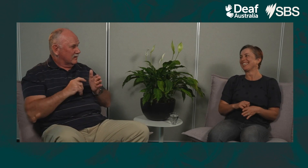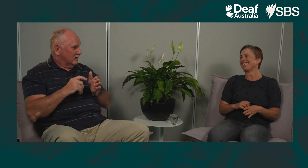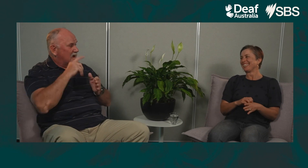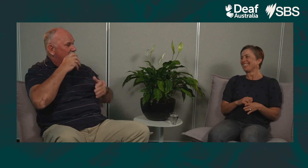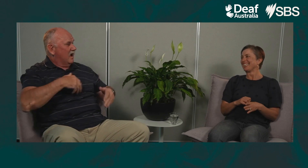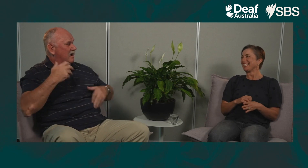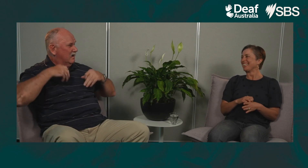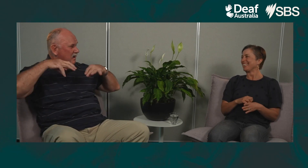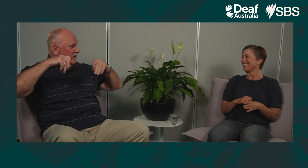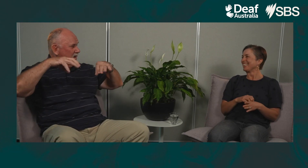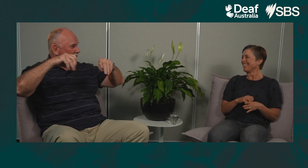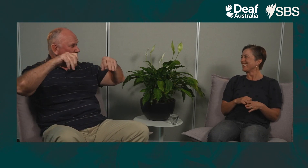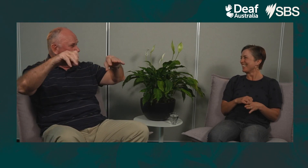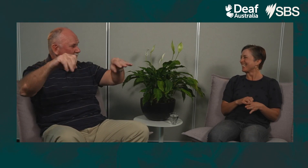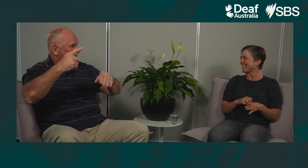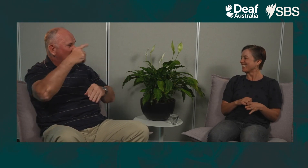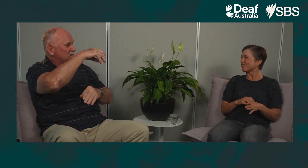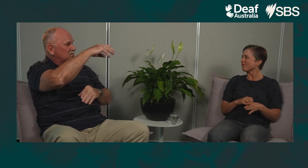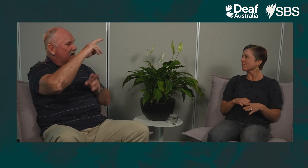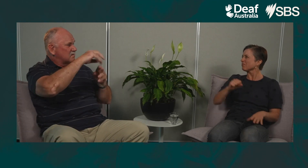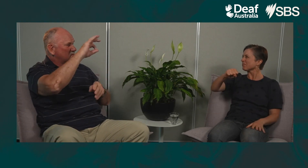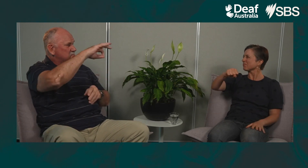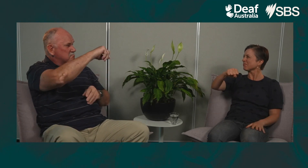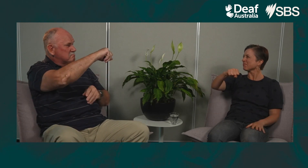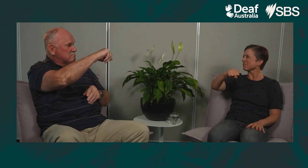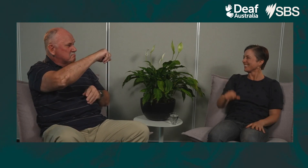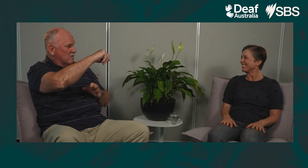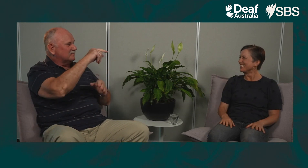All the lights go on in all the homes, and the one house that the light remains off,